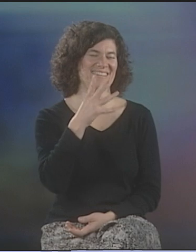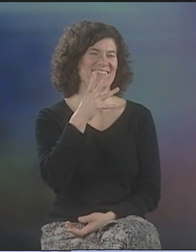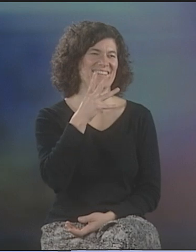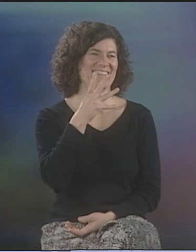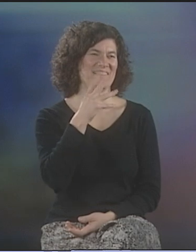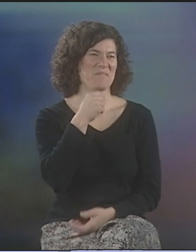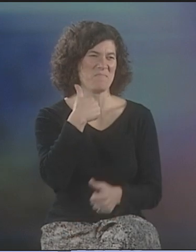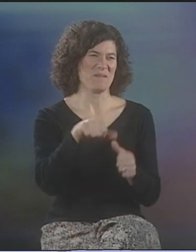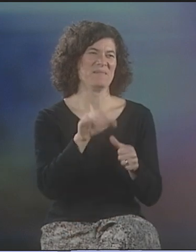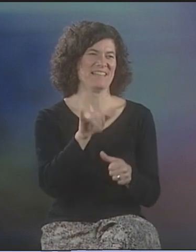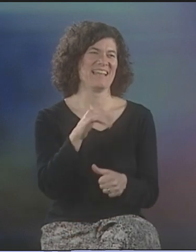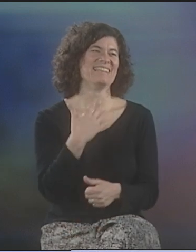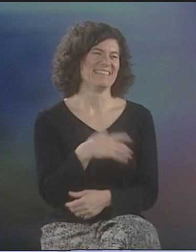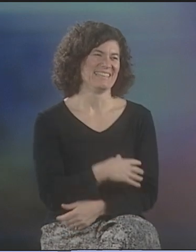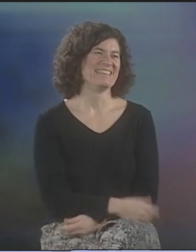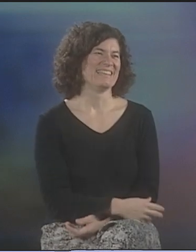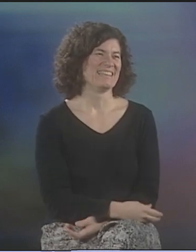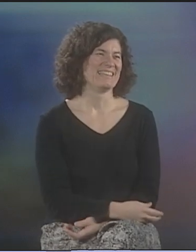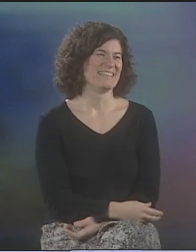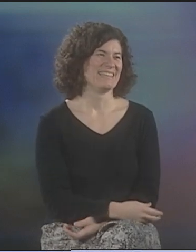YES. YEAH, I REMEMBER THAT.